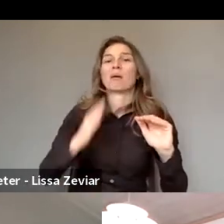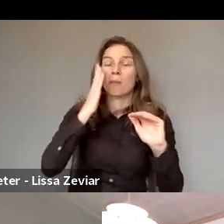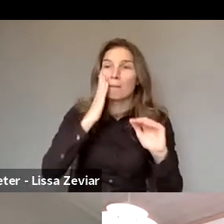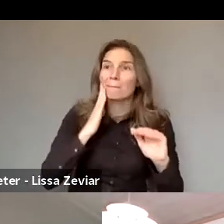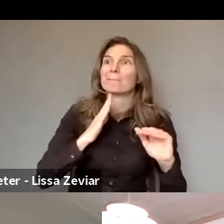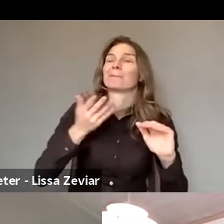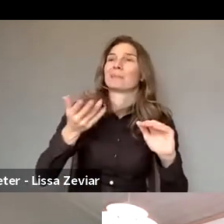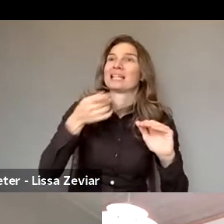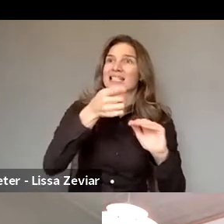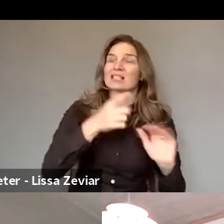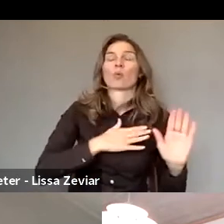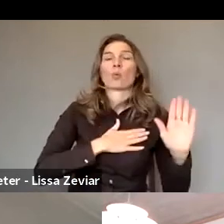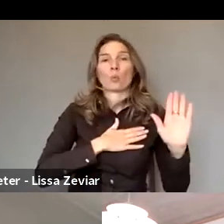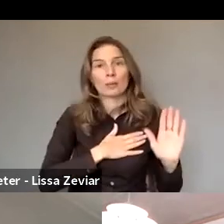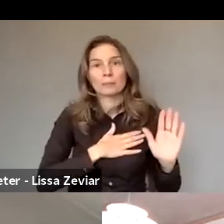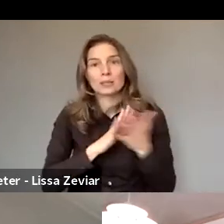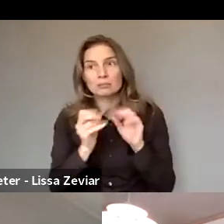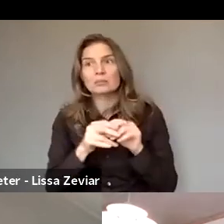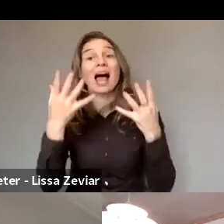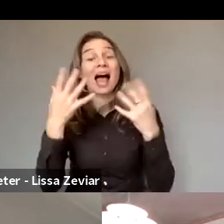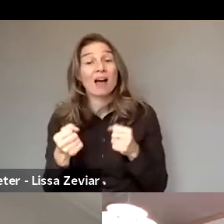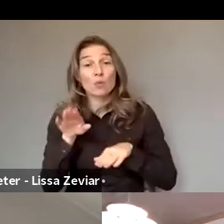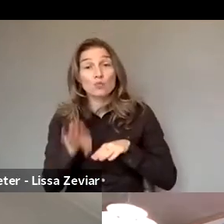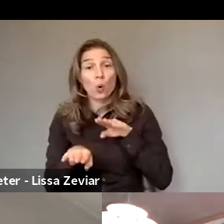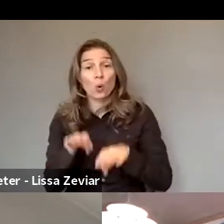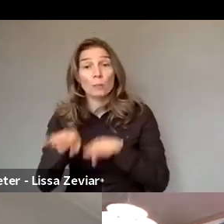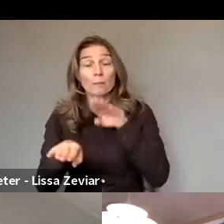There's already a road map on violence against women and girls.